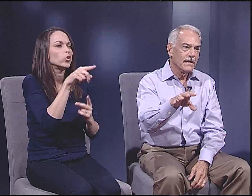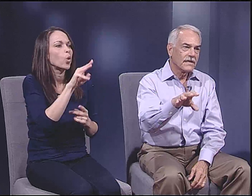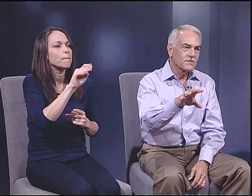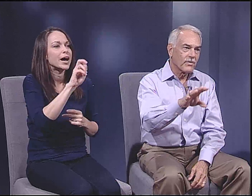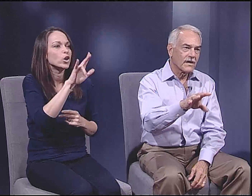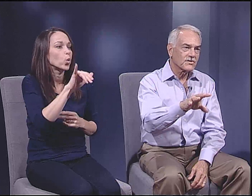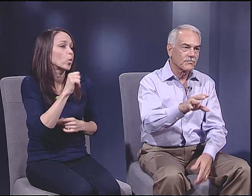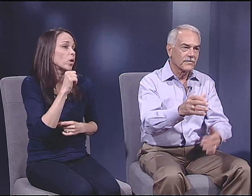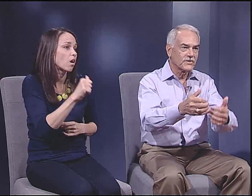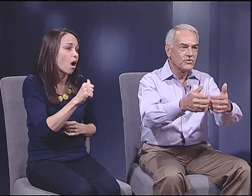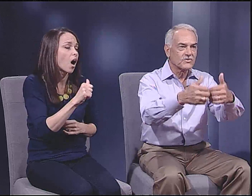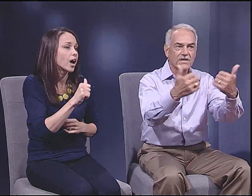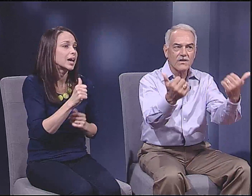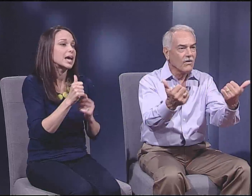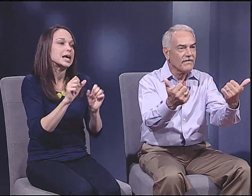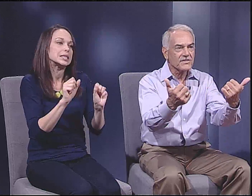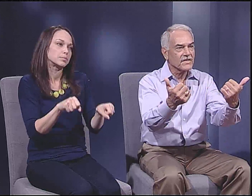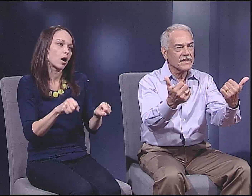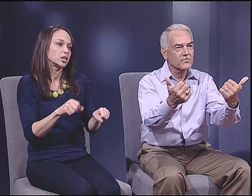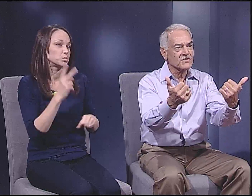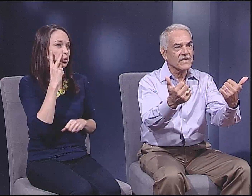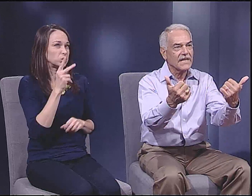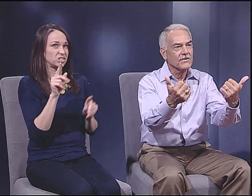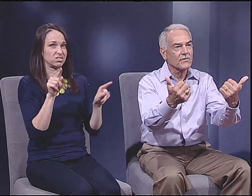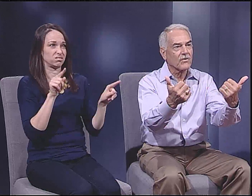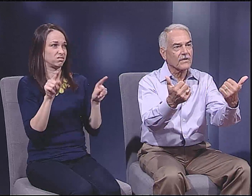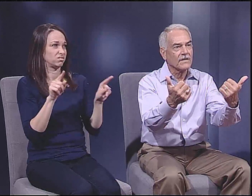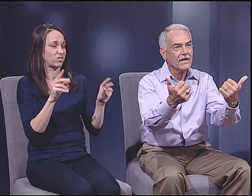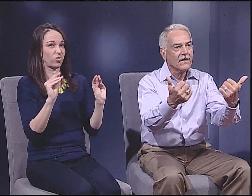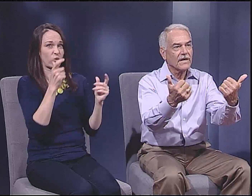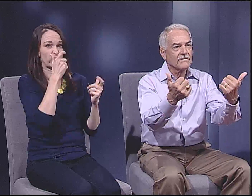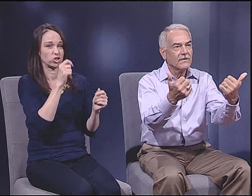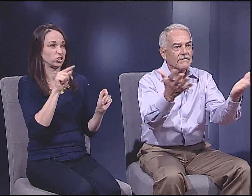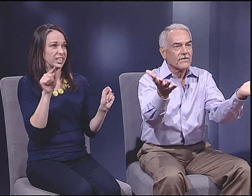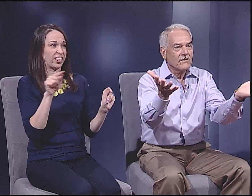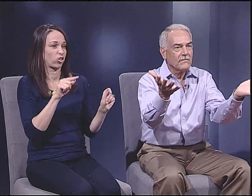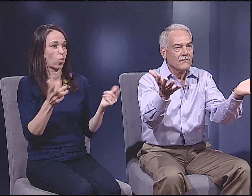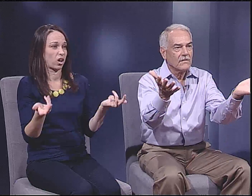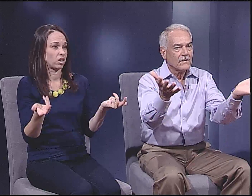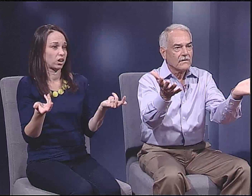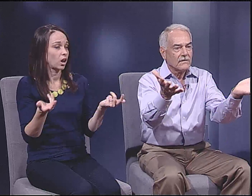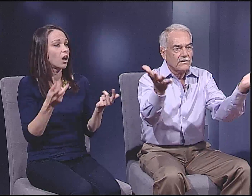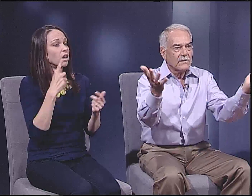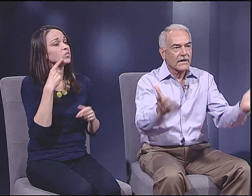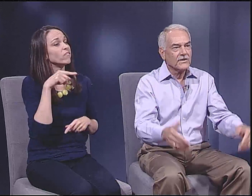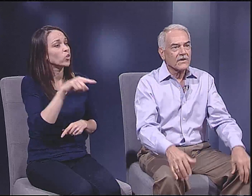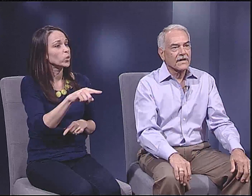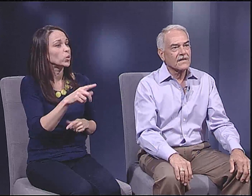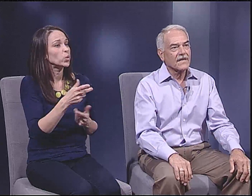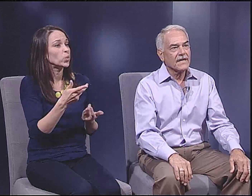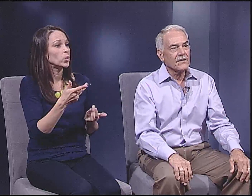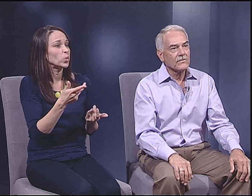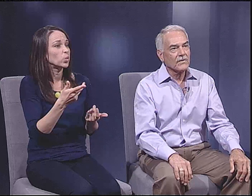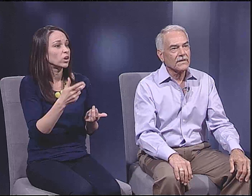It is possible that you see no vested interest in either party. And for you, you're not going to gain either way.